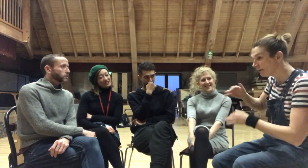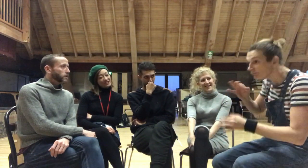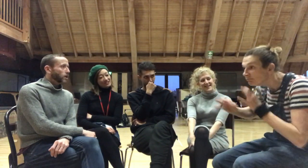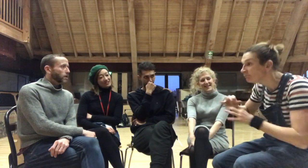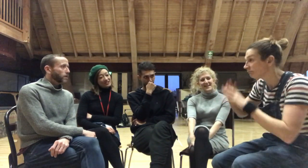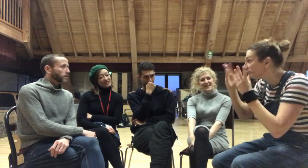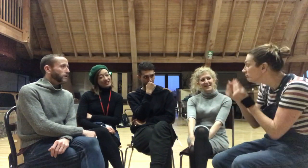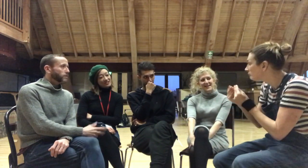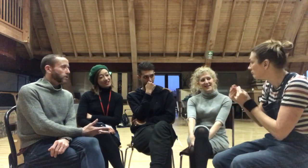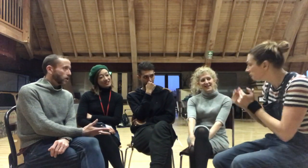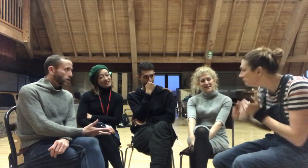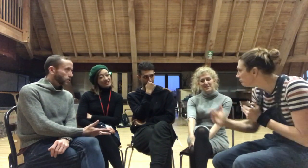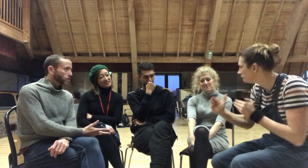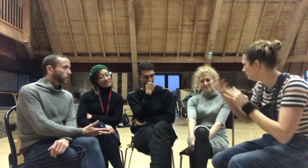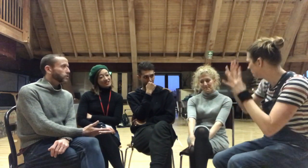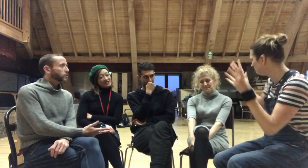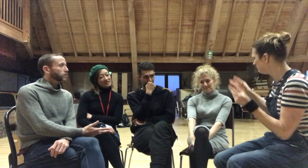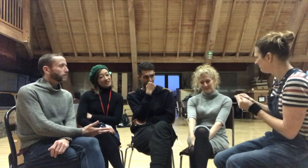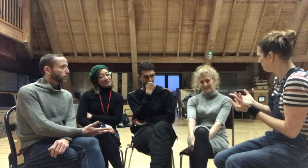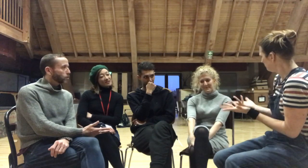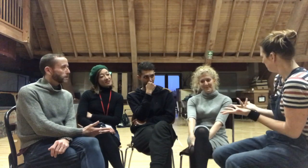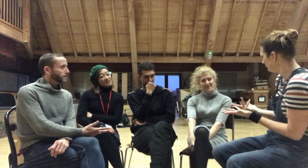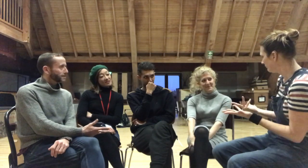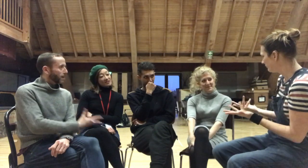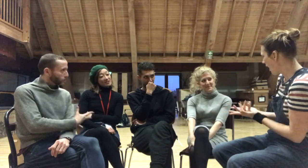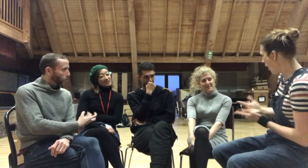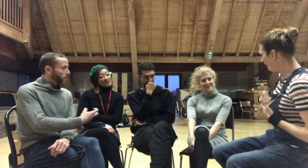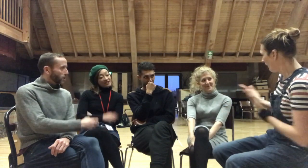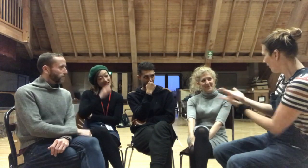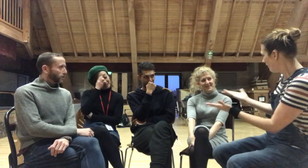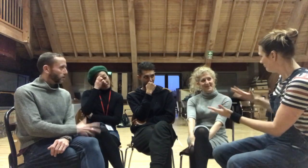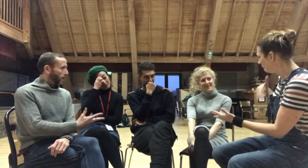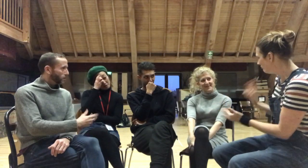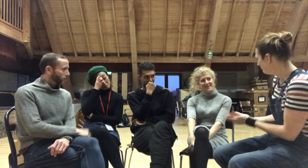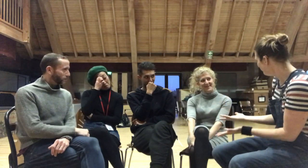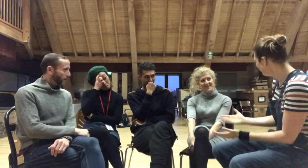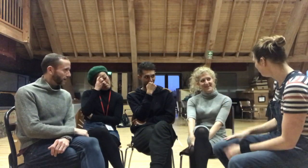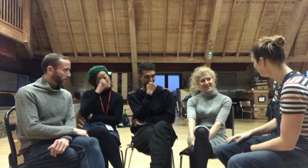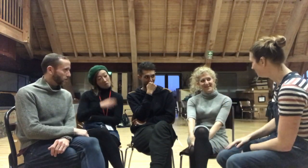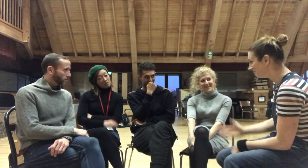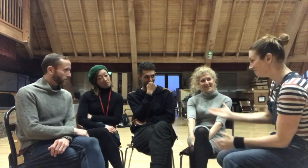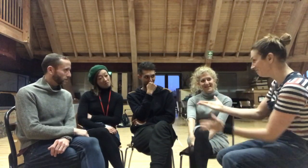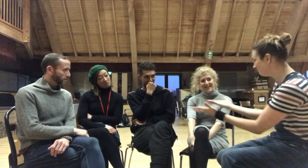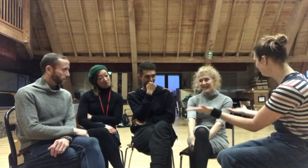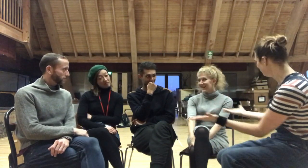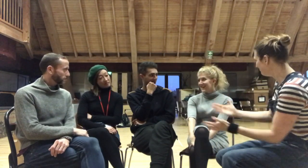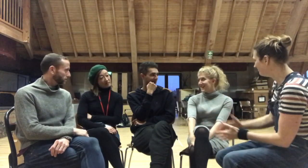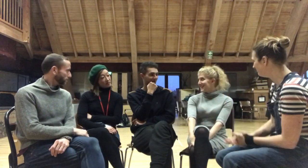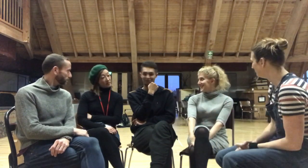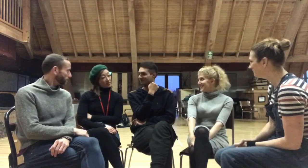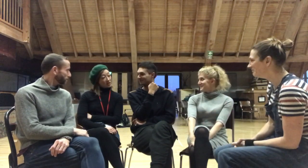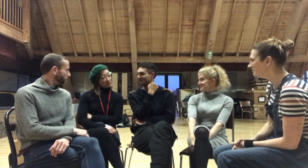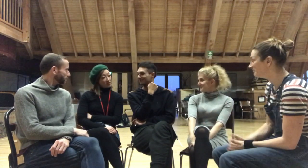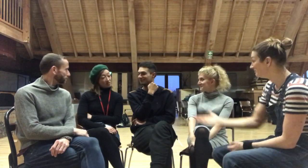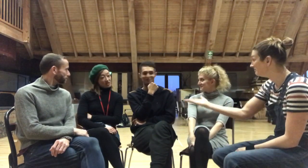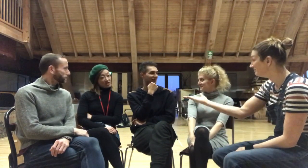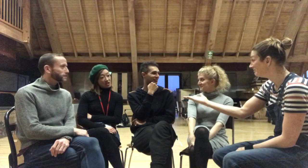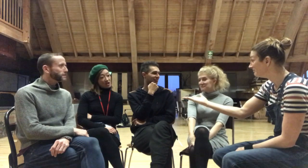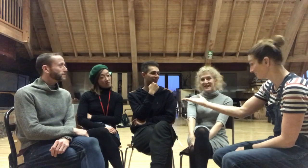had the rehearsals, the performances, so how has it all been for you guys?